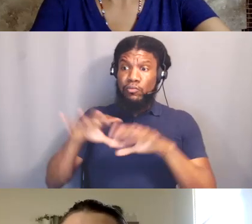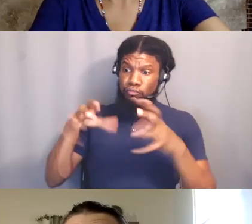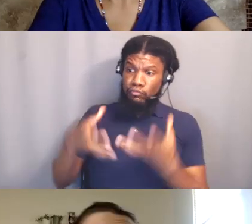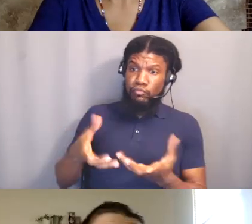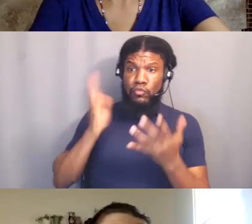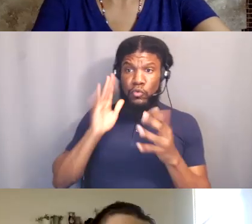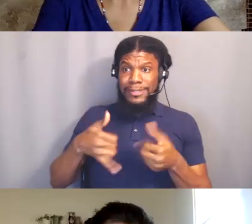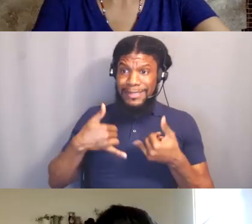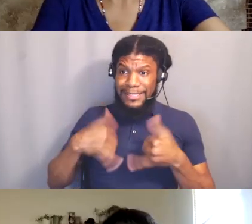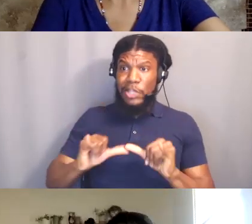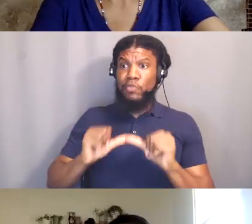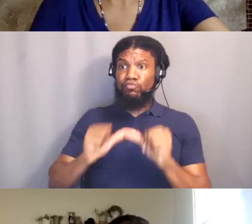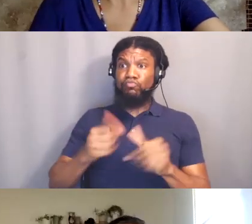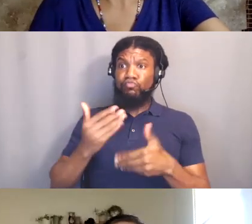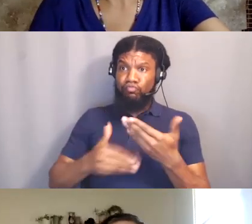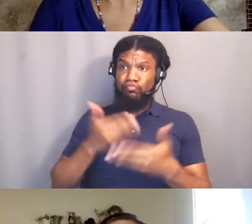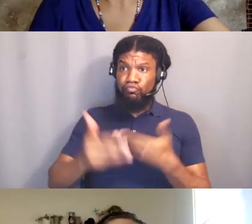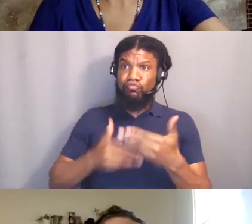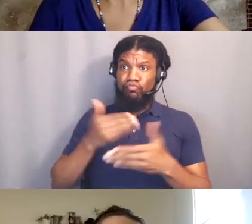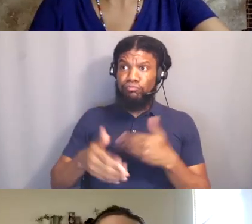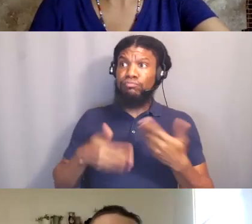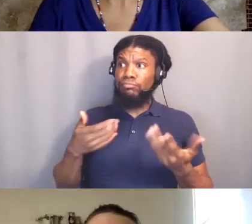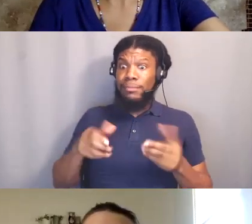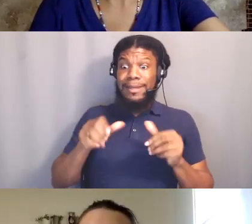like just survive in and of itself and going to be habitable